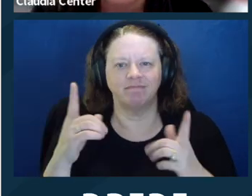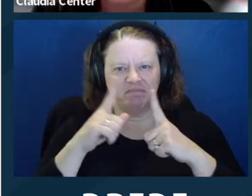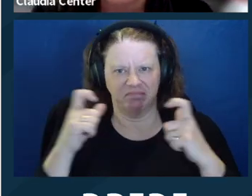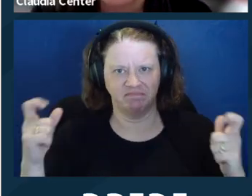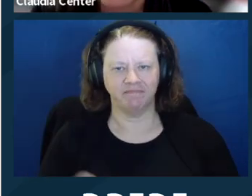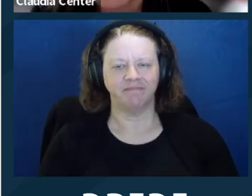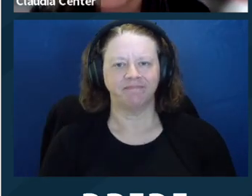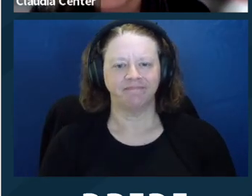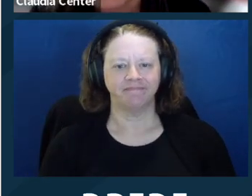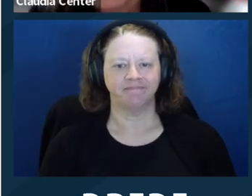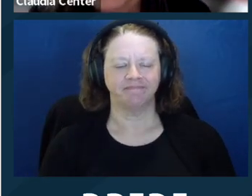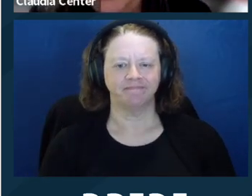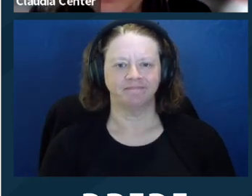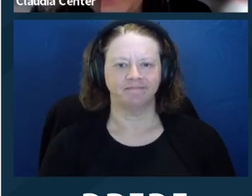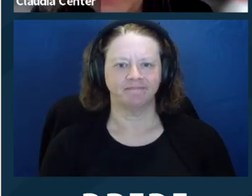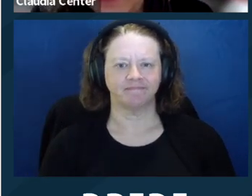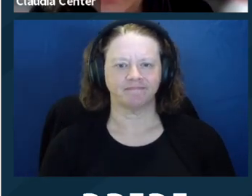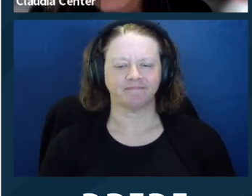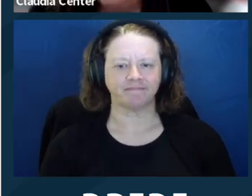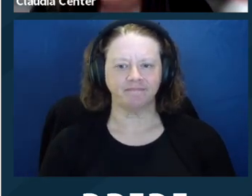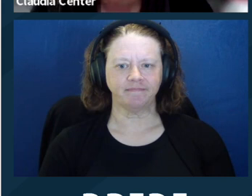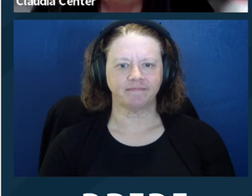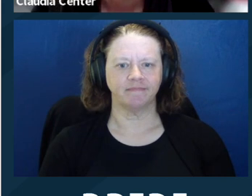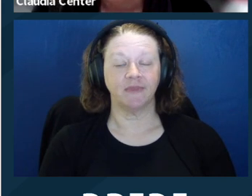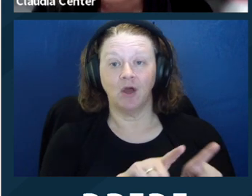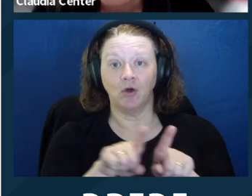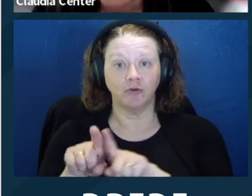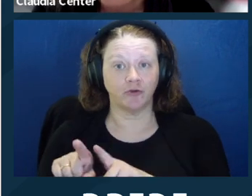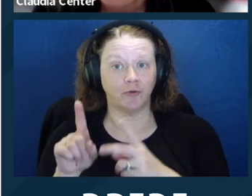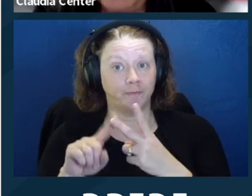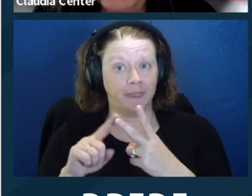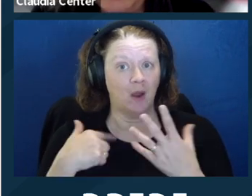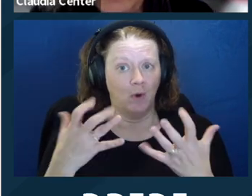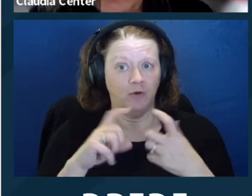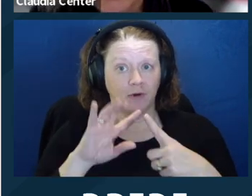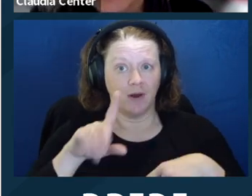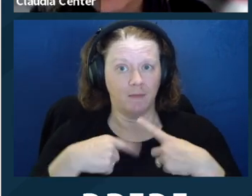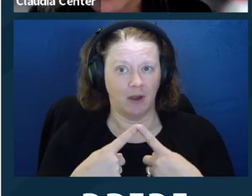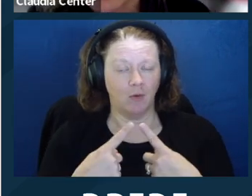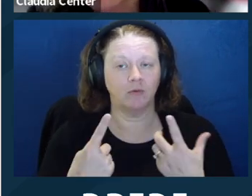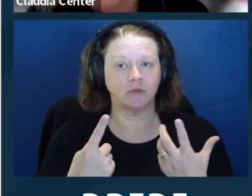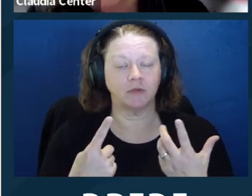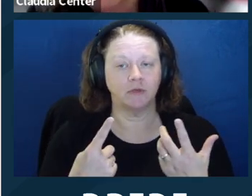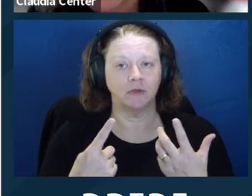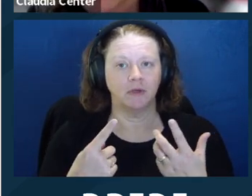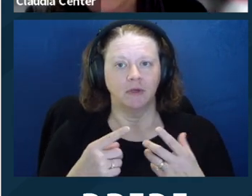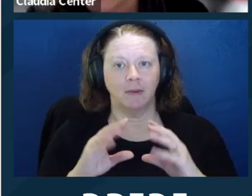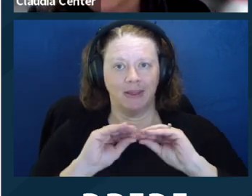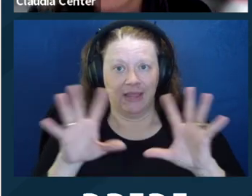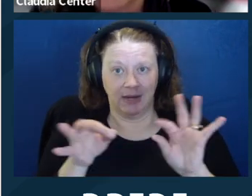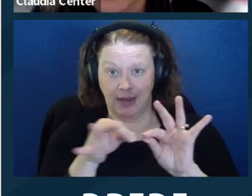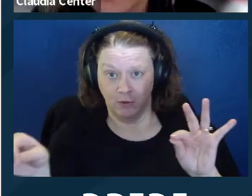into protective action about plain language. So DREDF and a lot of different partners in